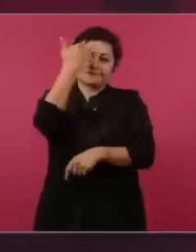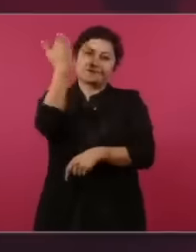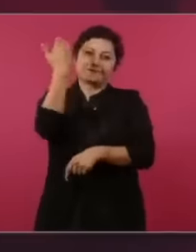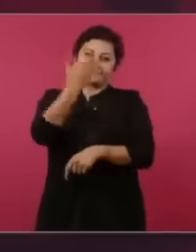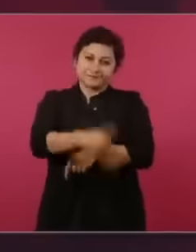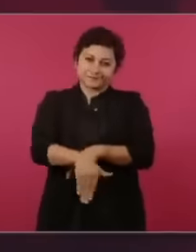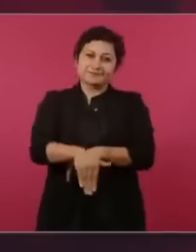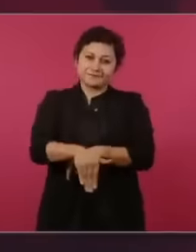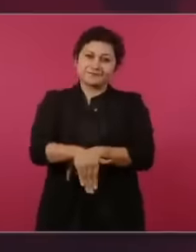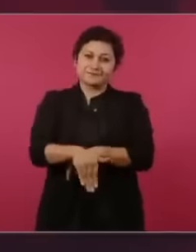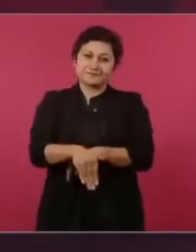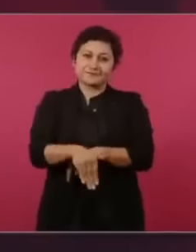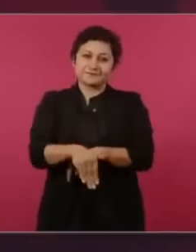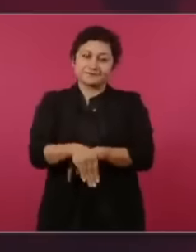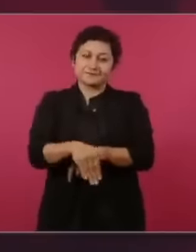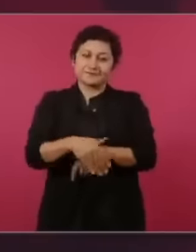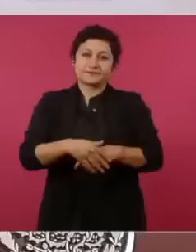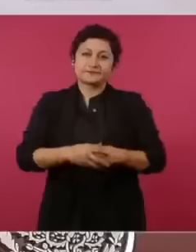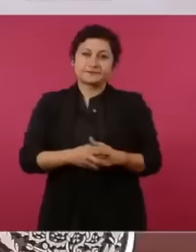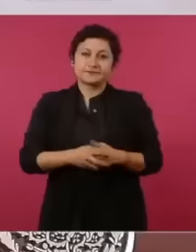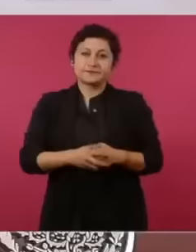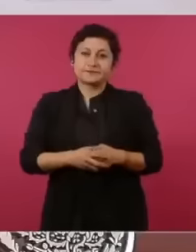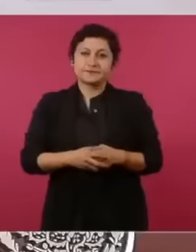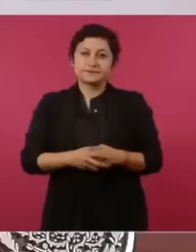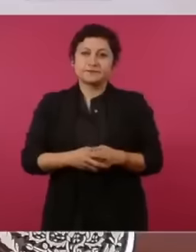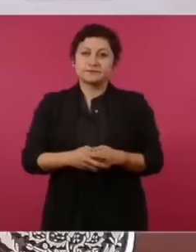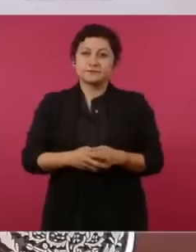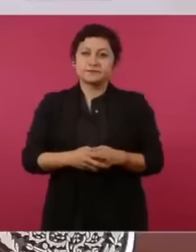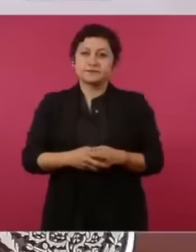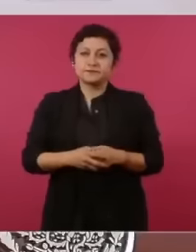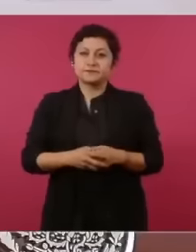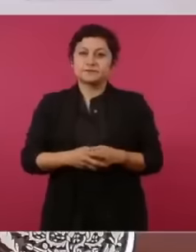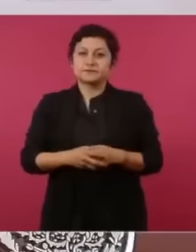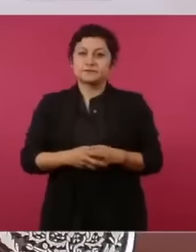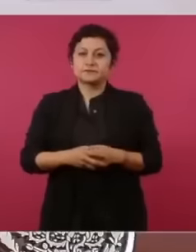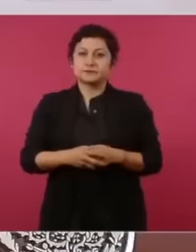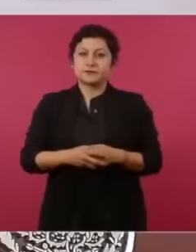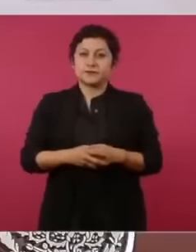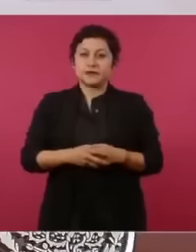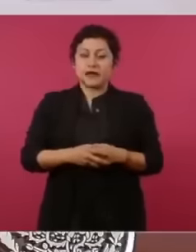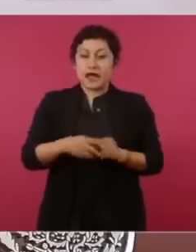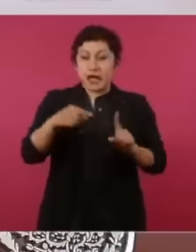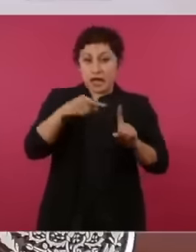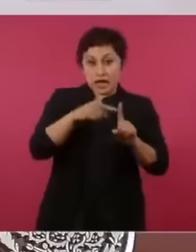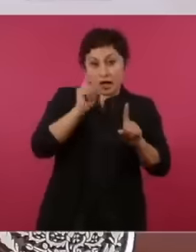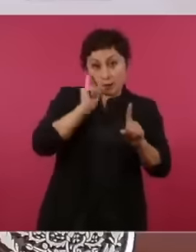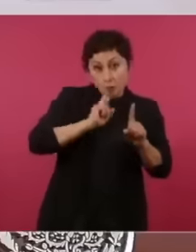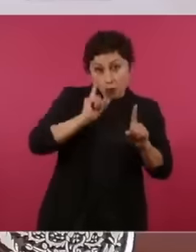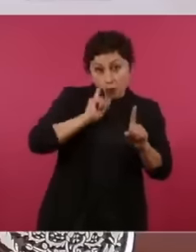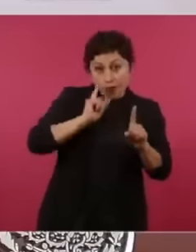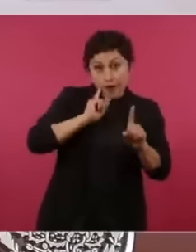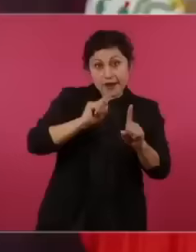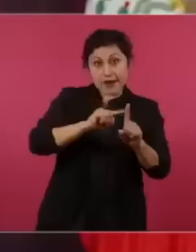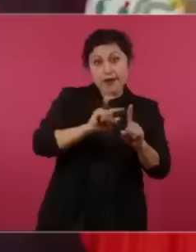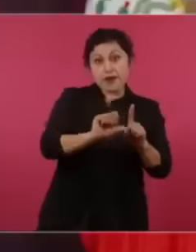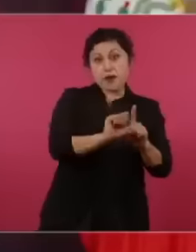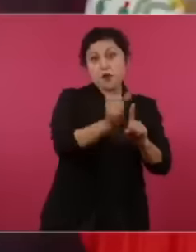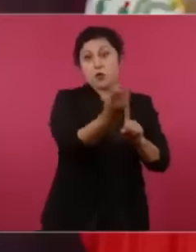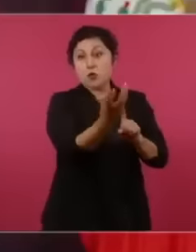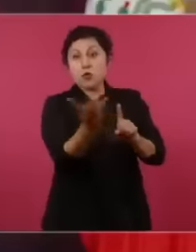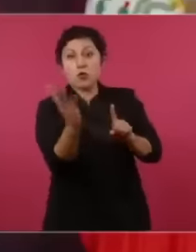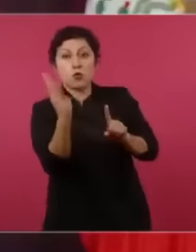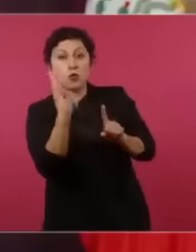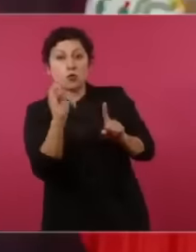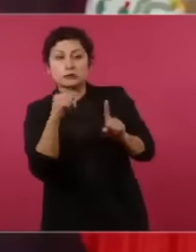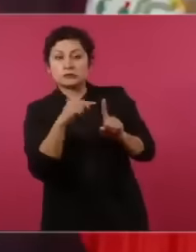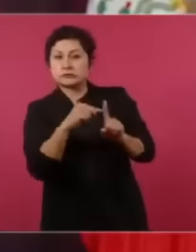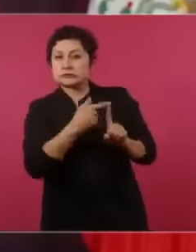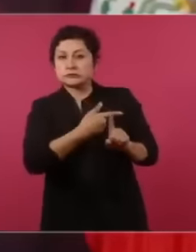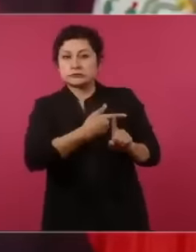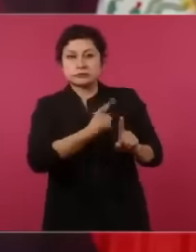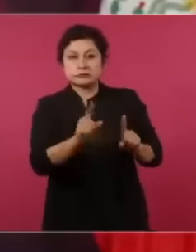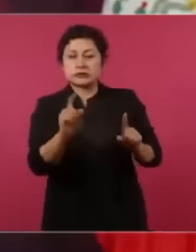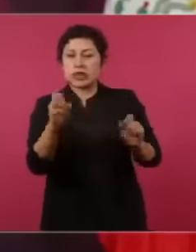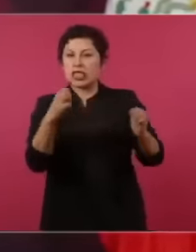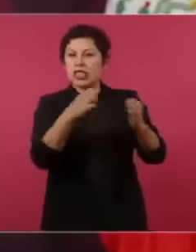by the teacher's adversaries the bester Because later the they removed it like that it was no